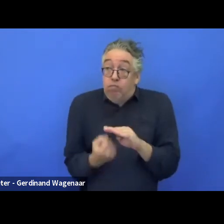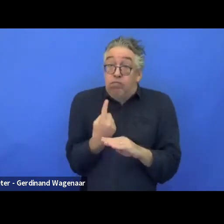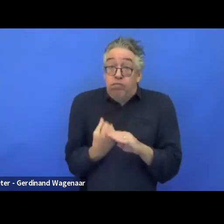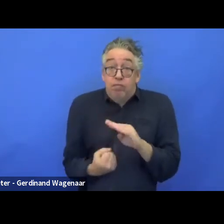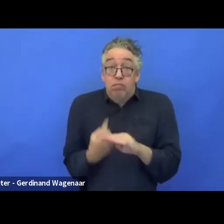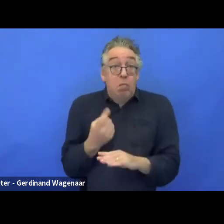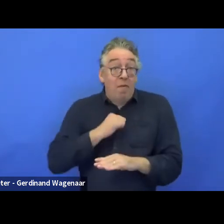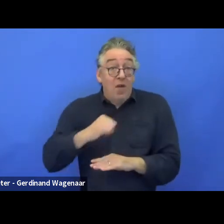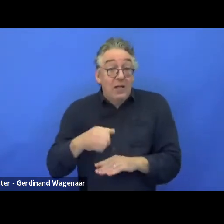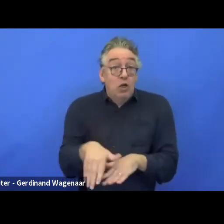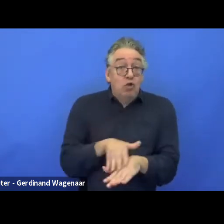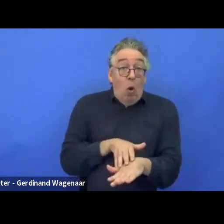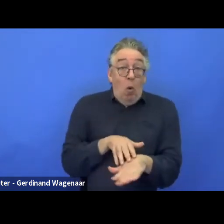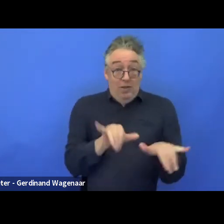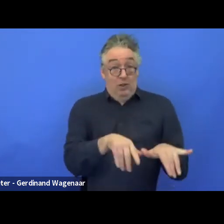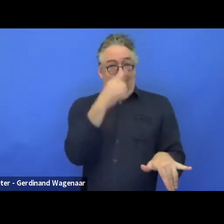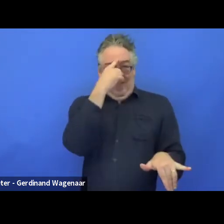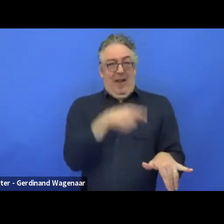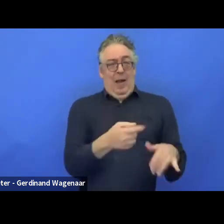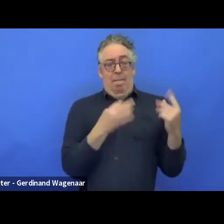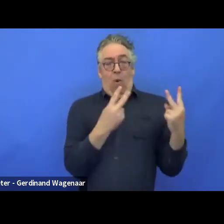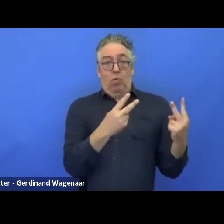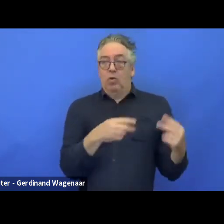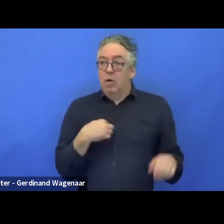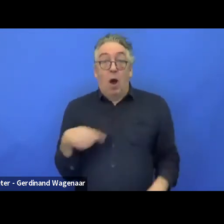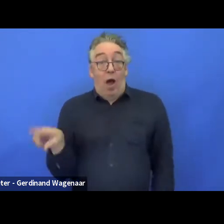And then when we asked the end-users, people with disabilities,